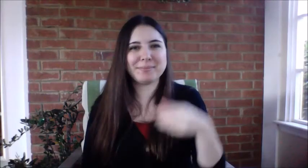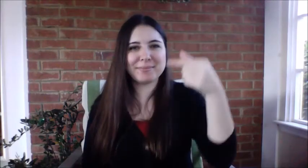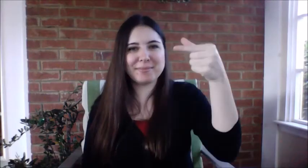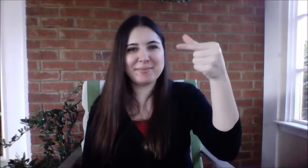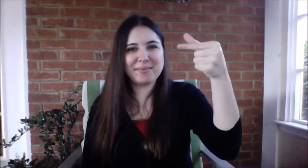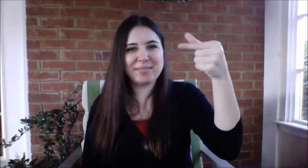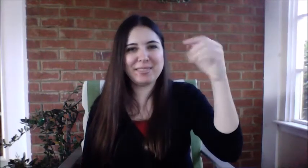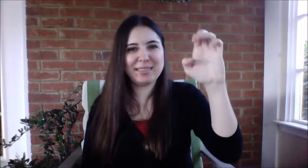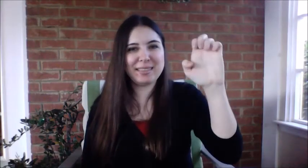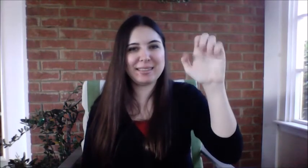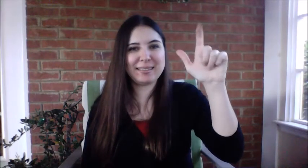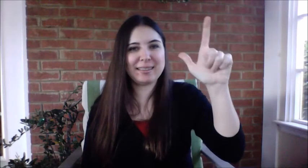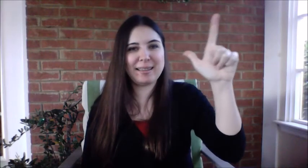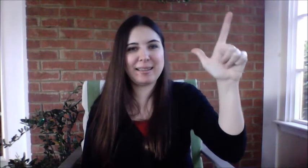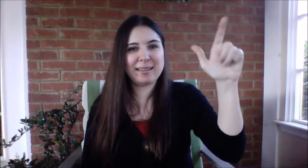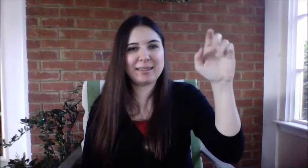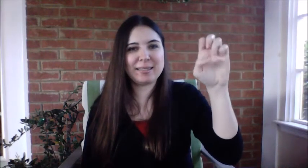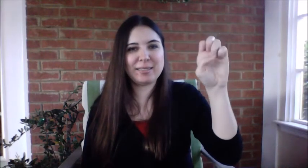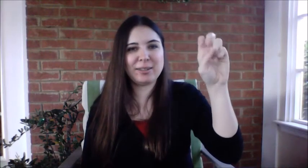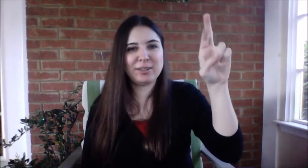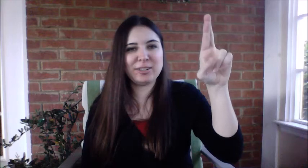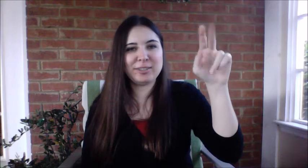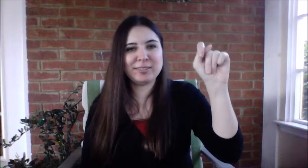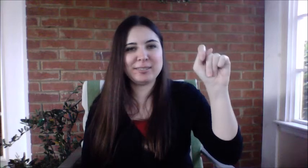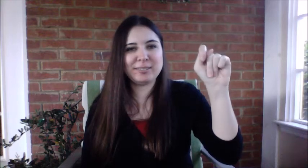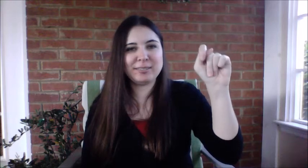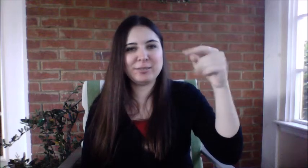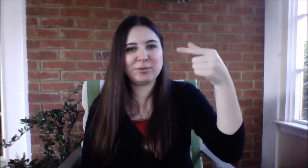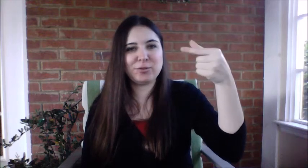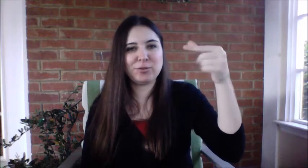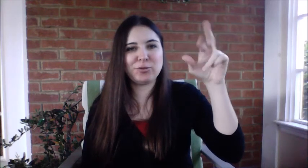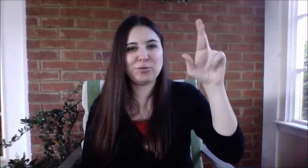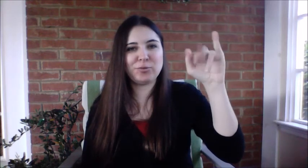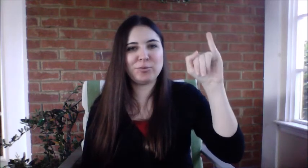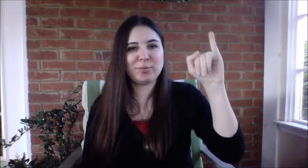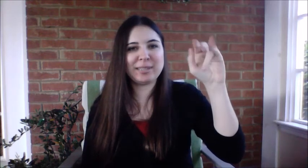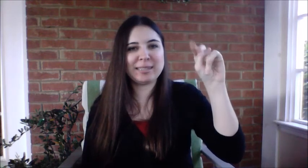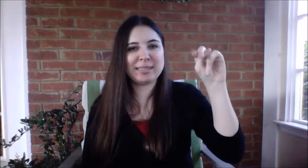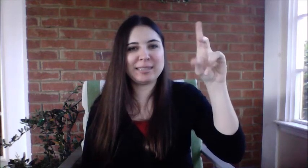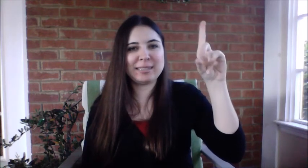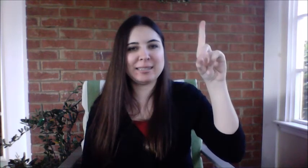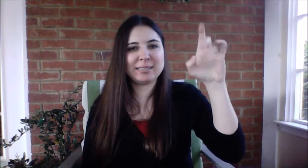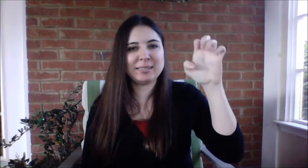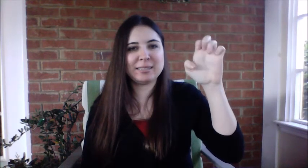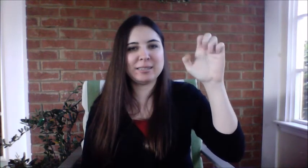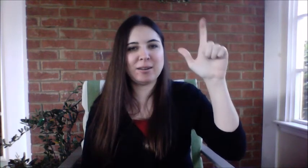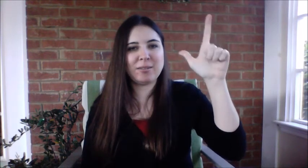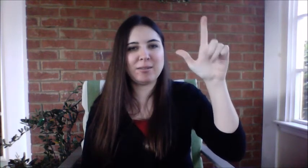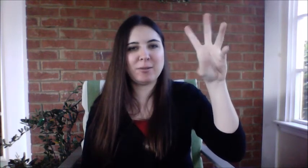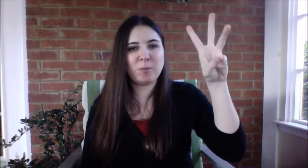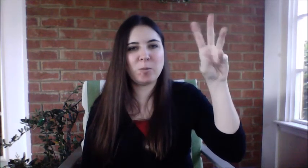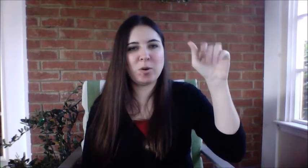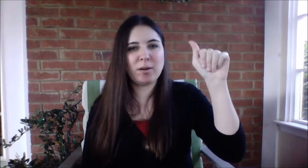Gellert Grndelwald